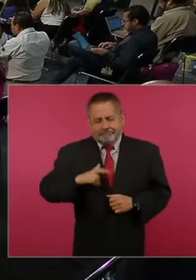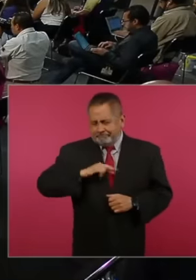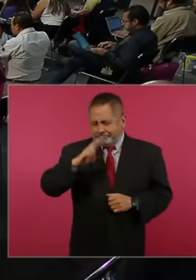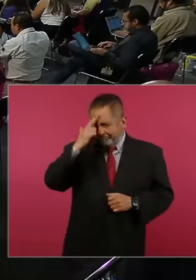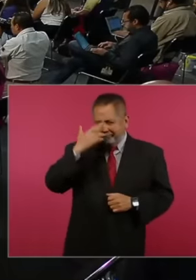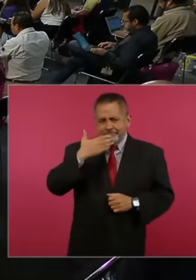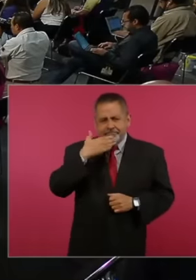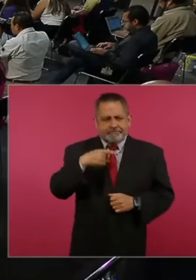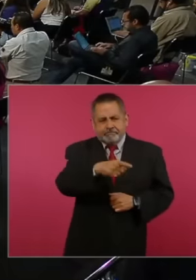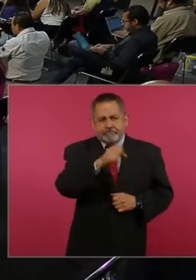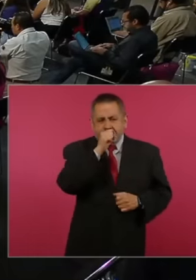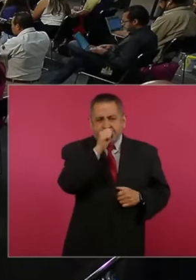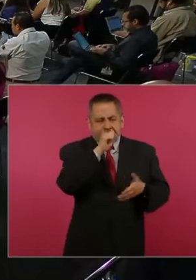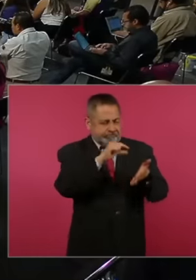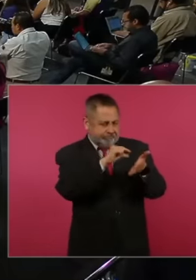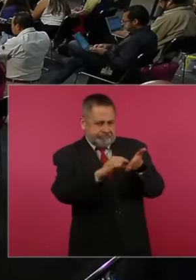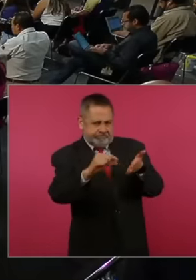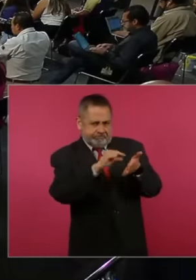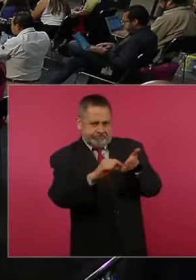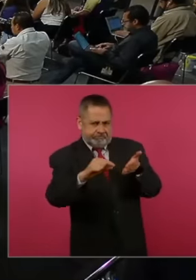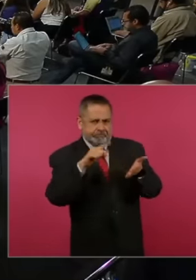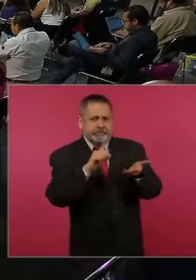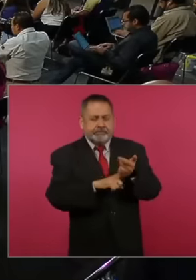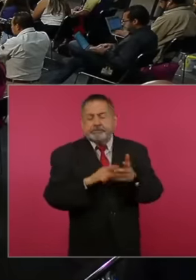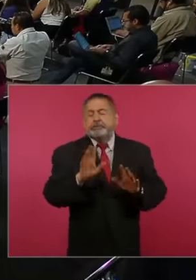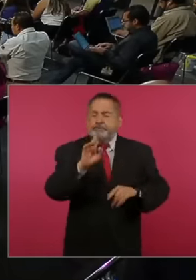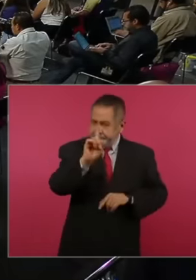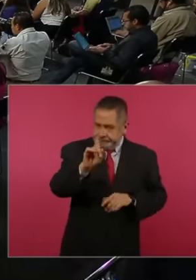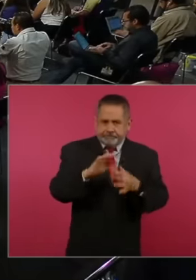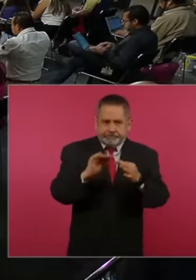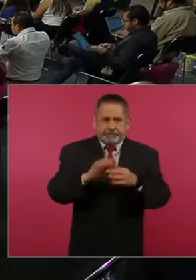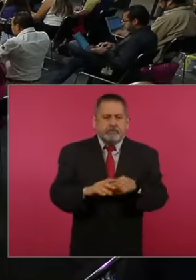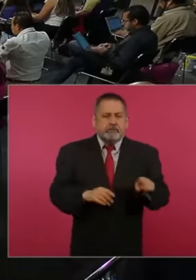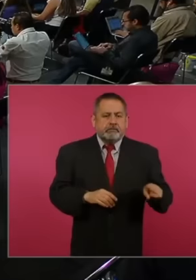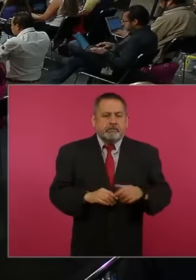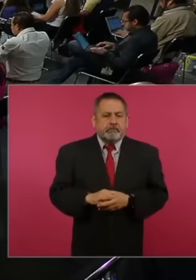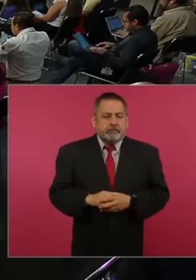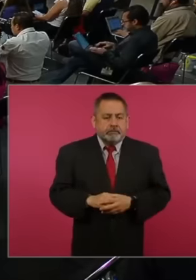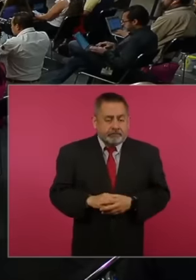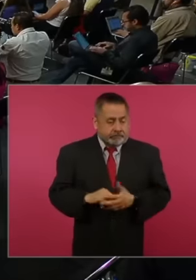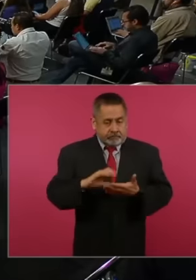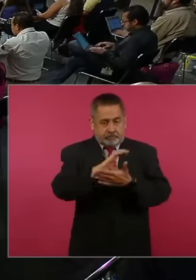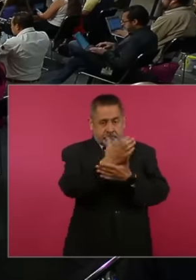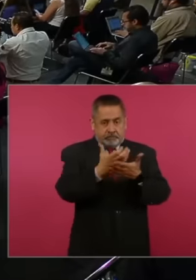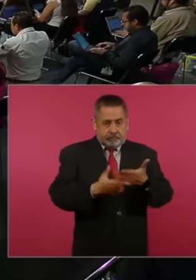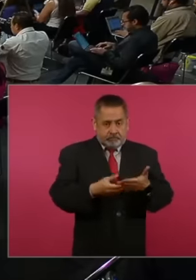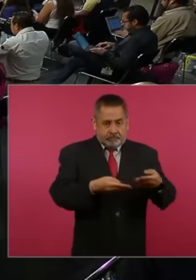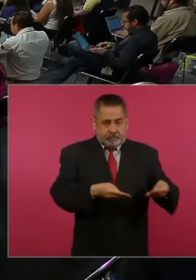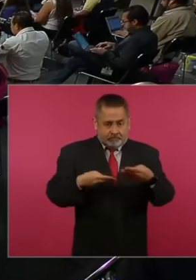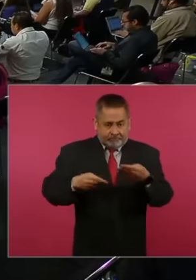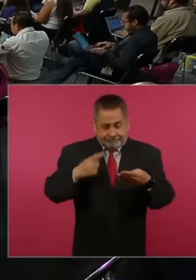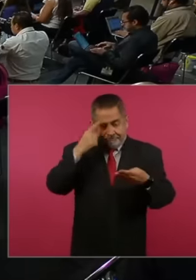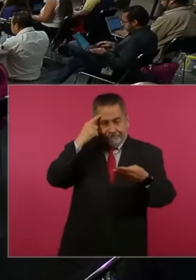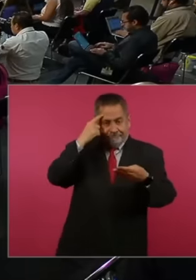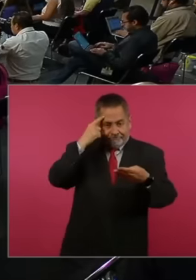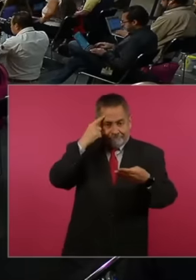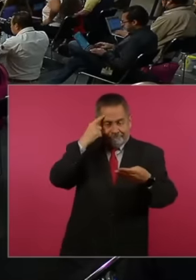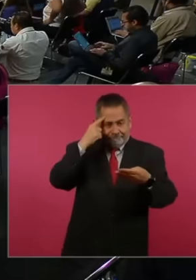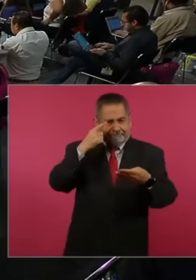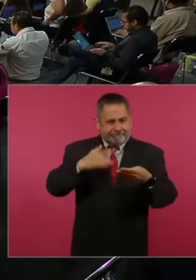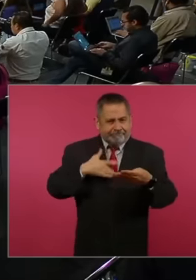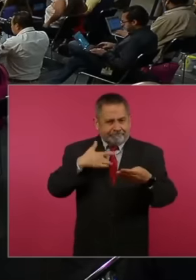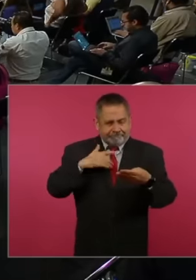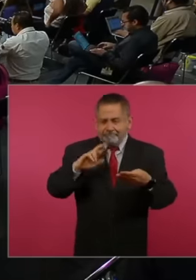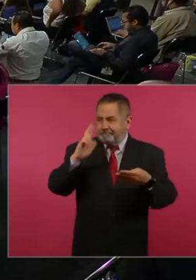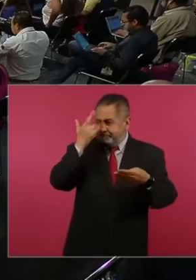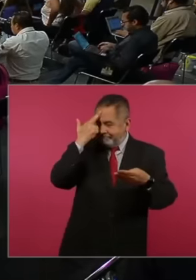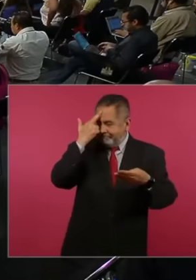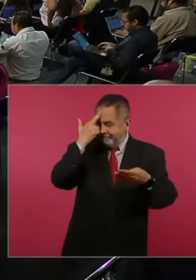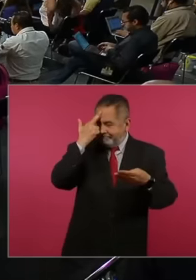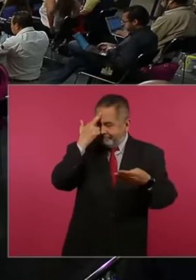a clause to begin with. We obtained that contract. Right now, President, you are forcing me to remember.